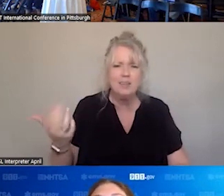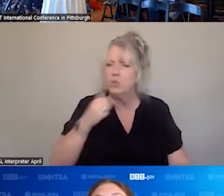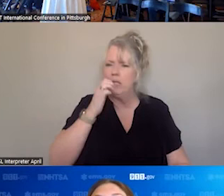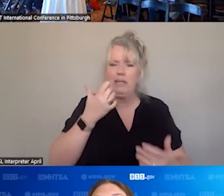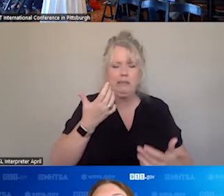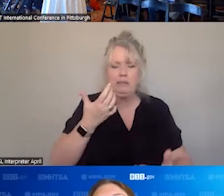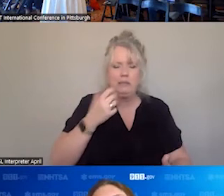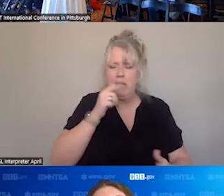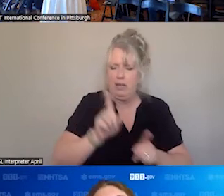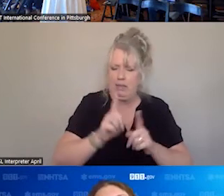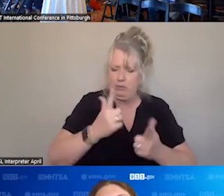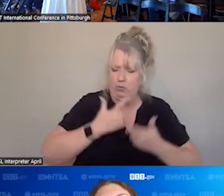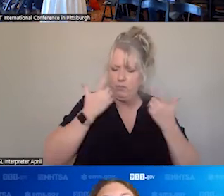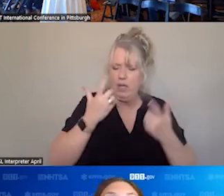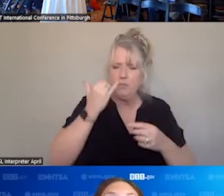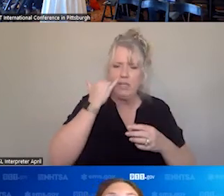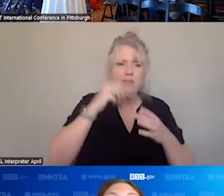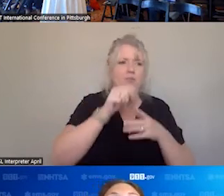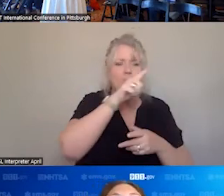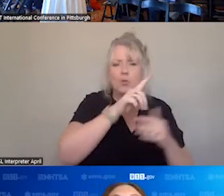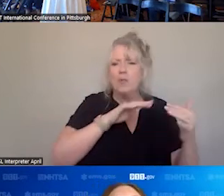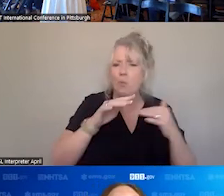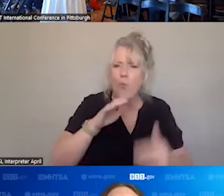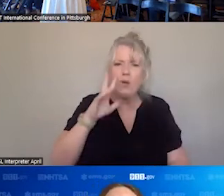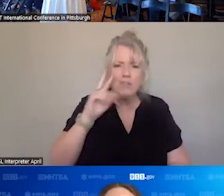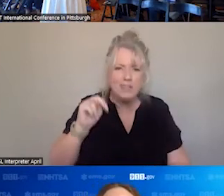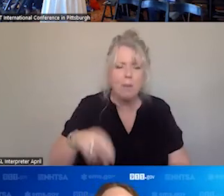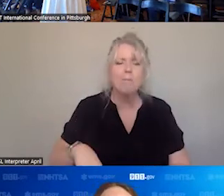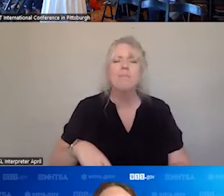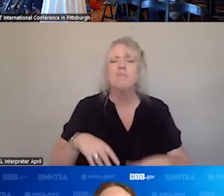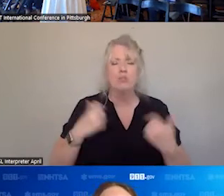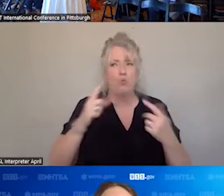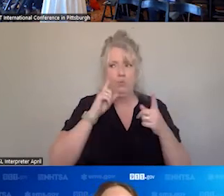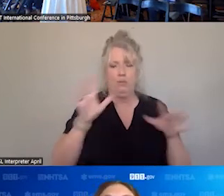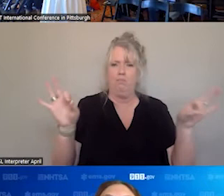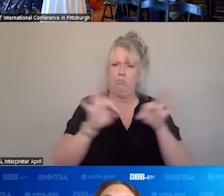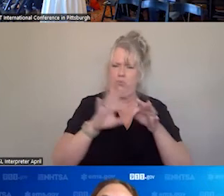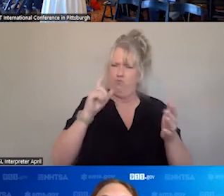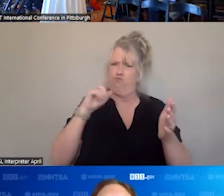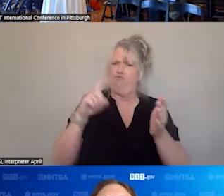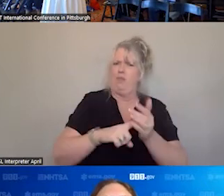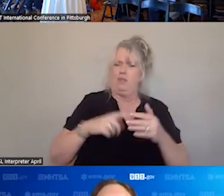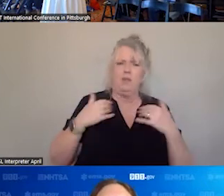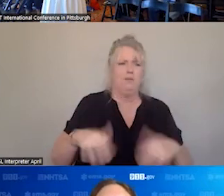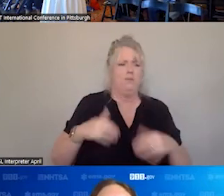WERE INJURED IN VIETNAM. WHAT IS REALLY IMPORTANT IS TO RECOGNIZE THAT WE LEARNED LESSONS FROM